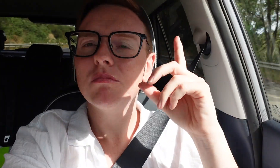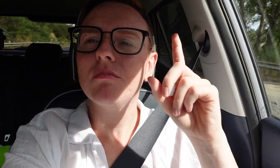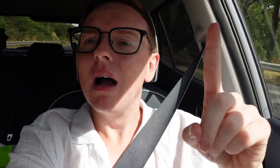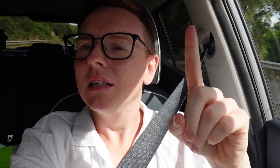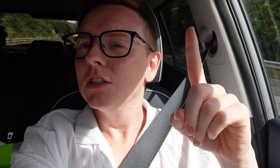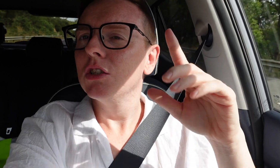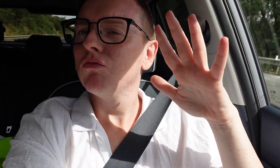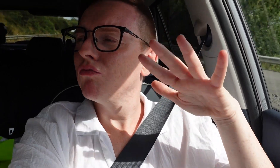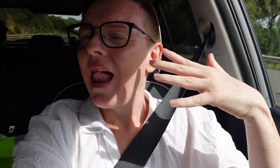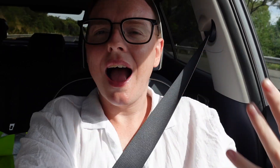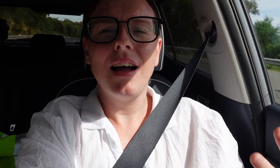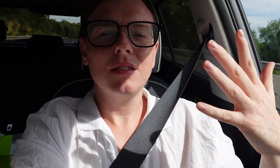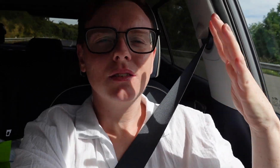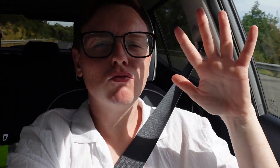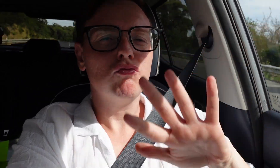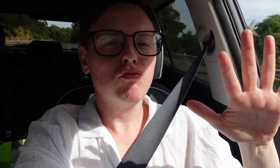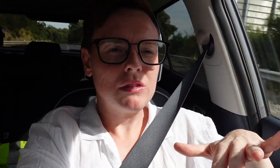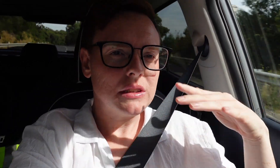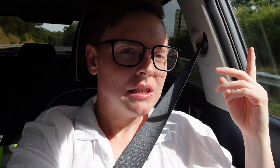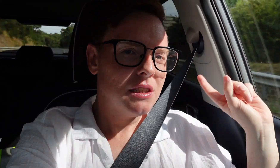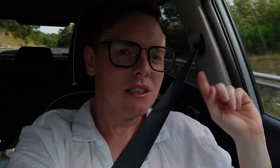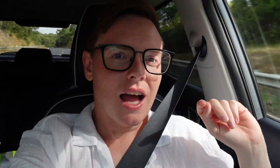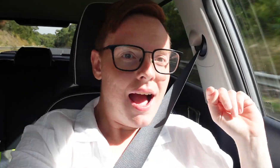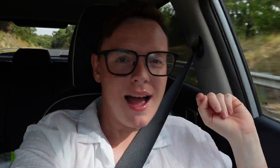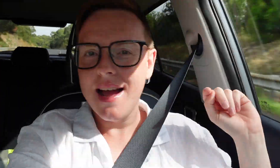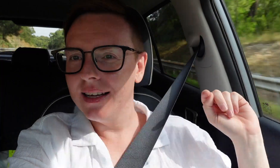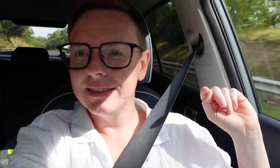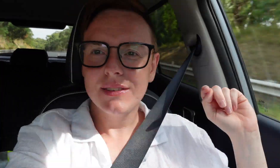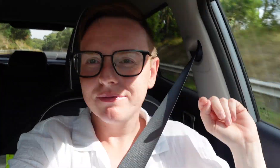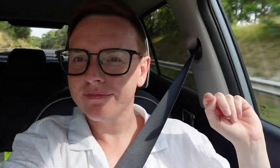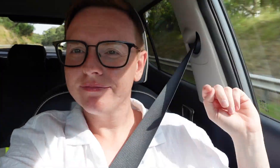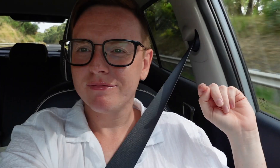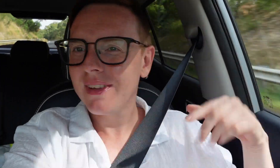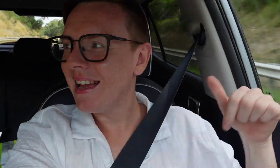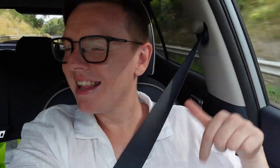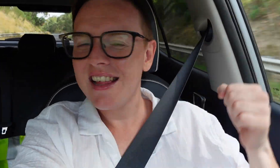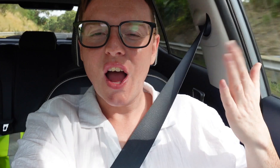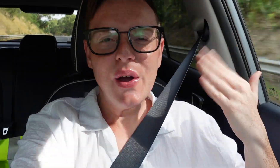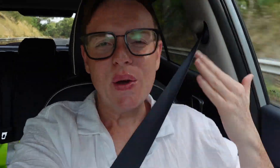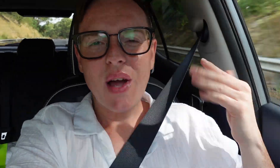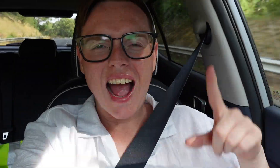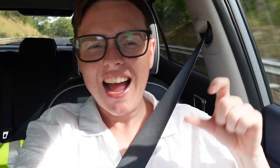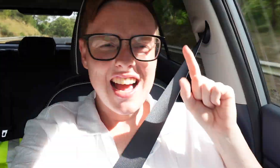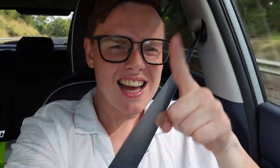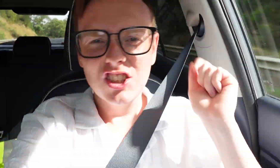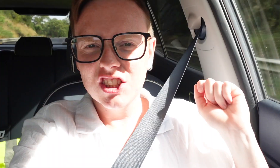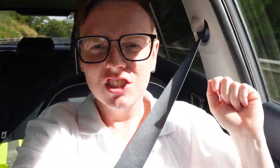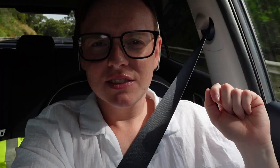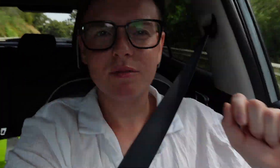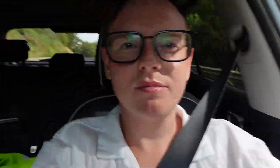But it's a relaxing day today, It's cool here. AC on.